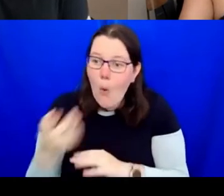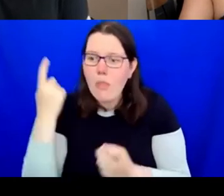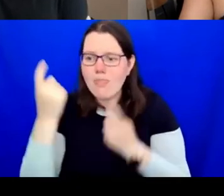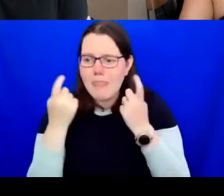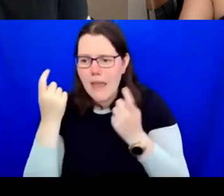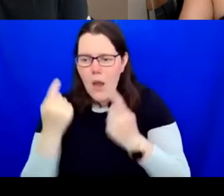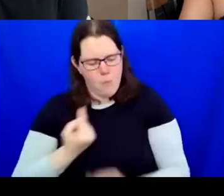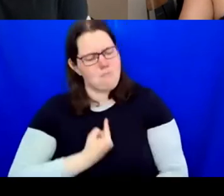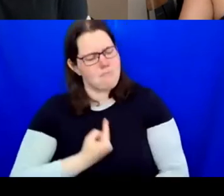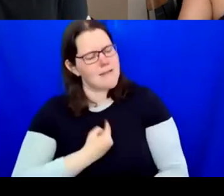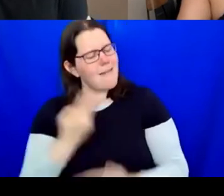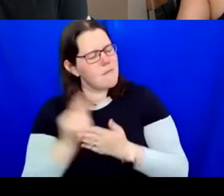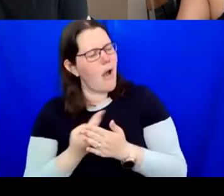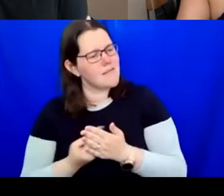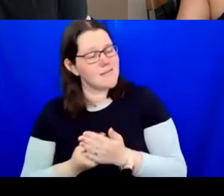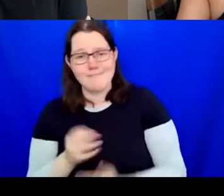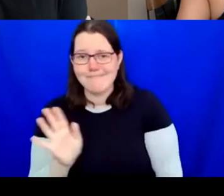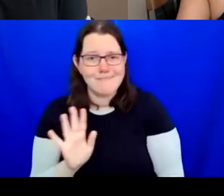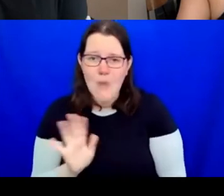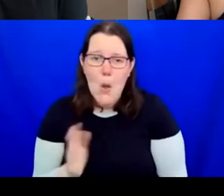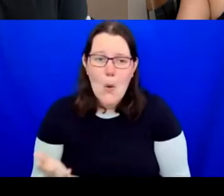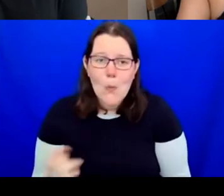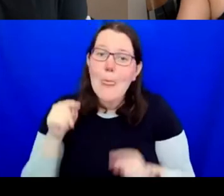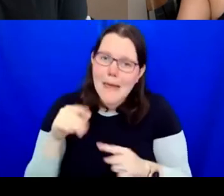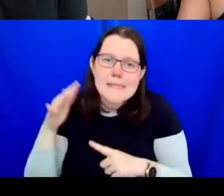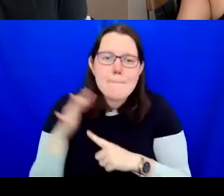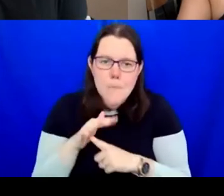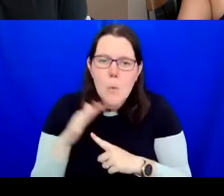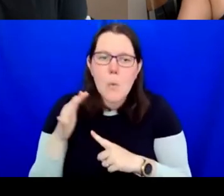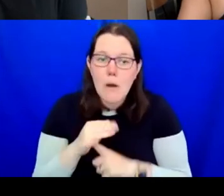That's really important, to be able to connect with people who may not realise what they're